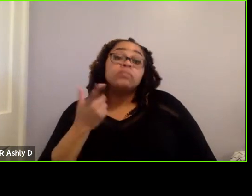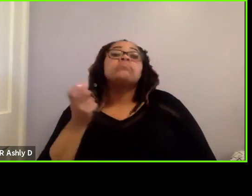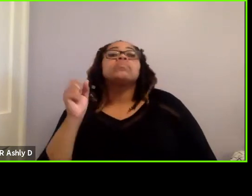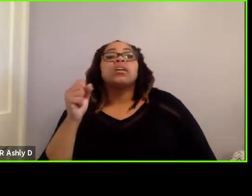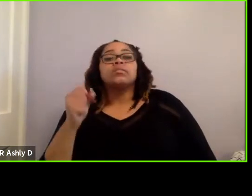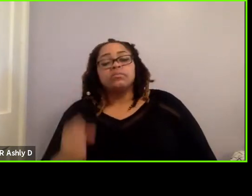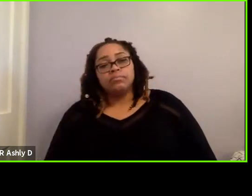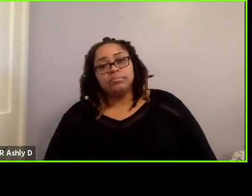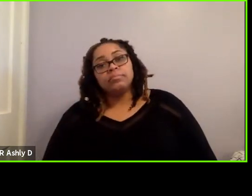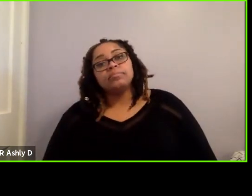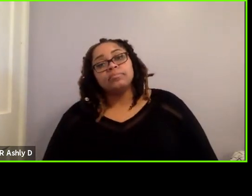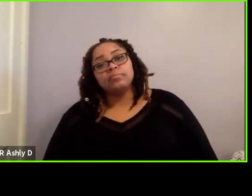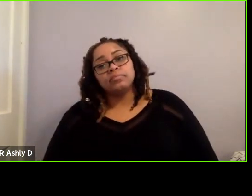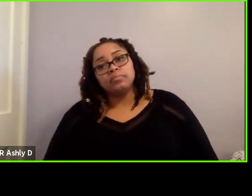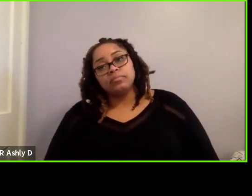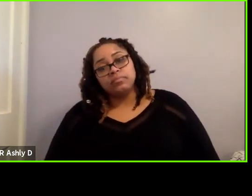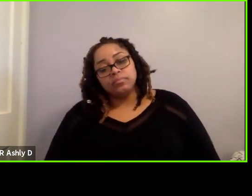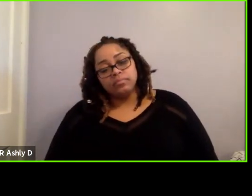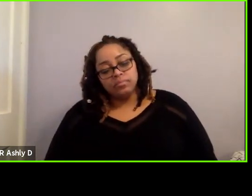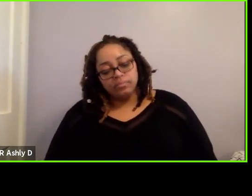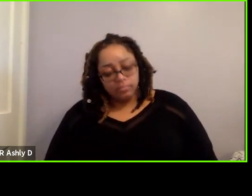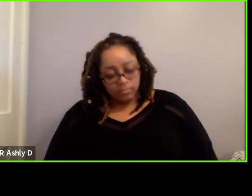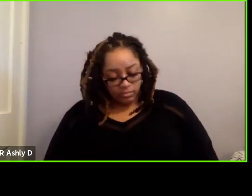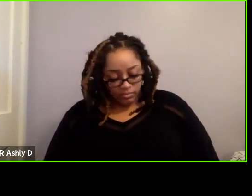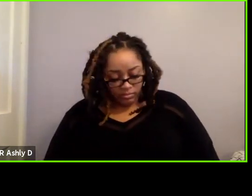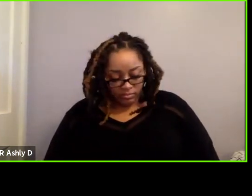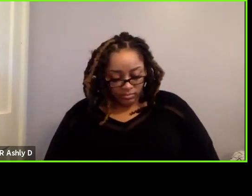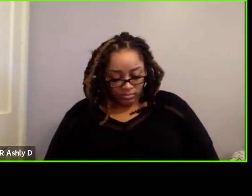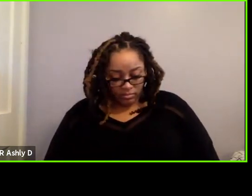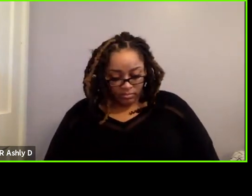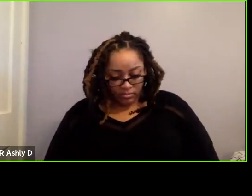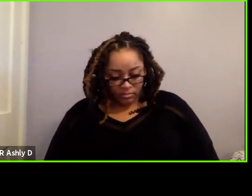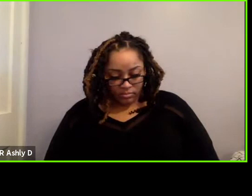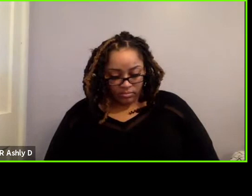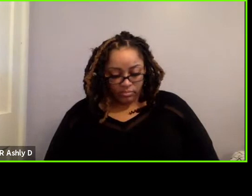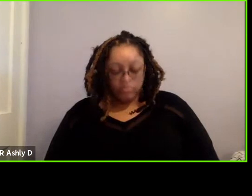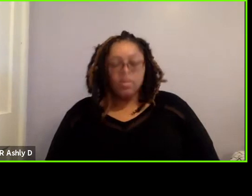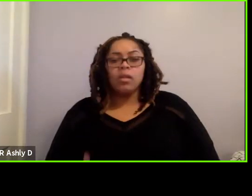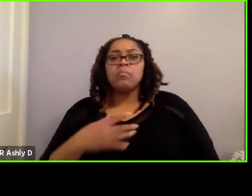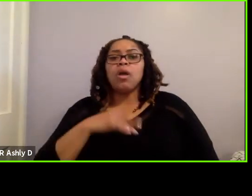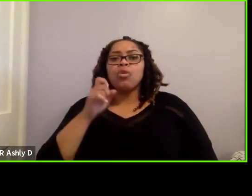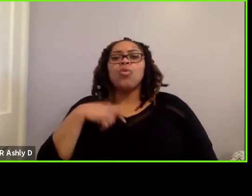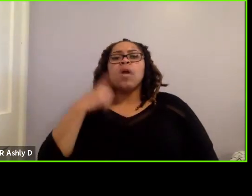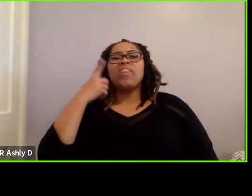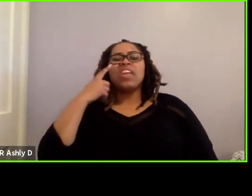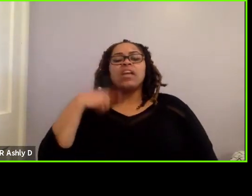Yes. The question, when I think of autonomous vehicles, I think of things